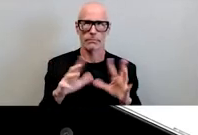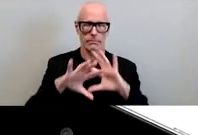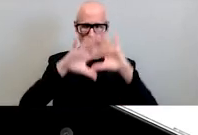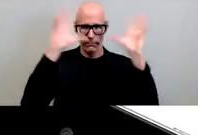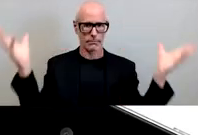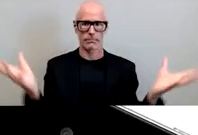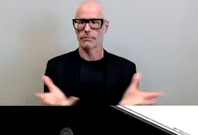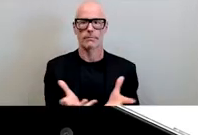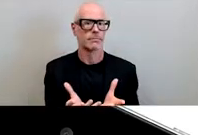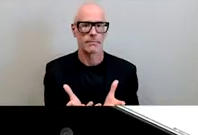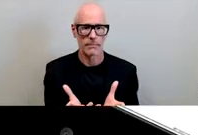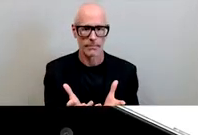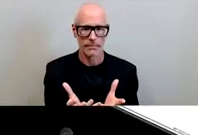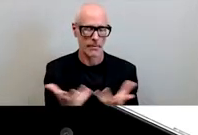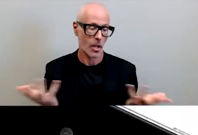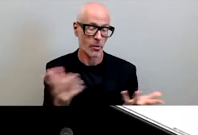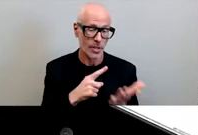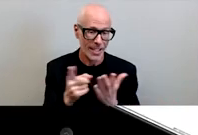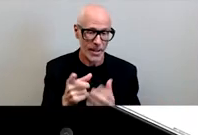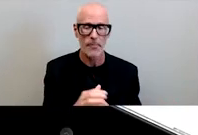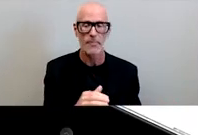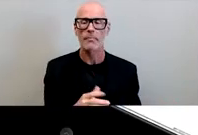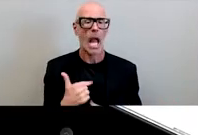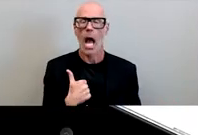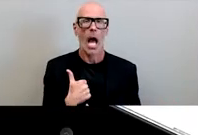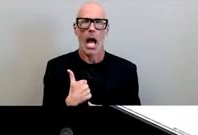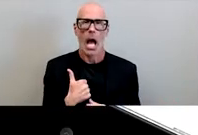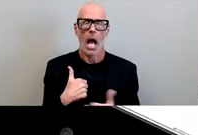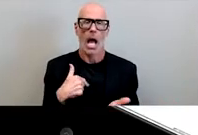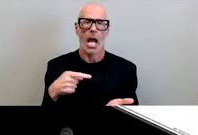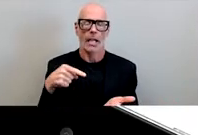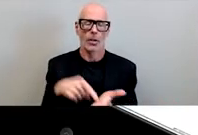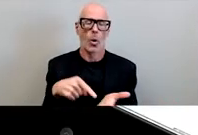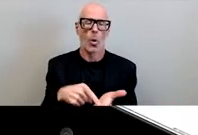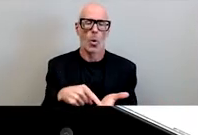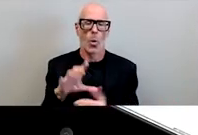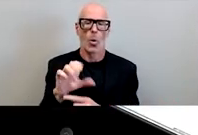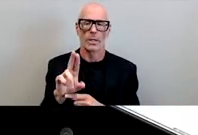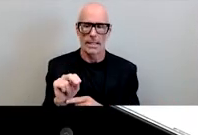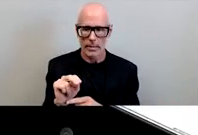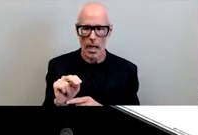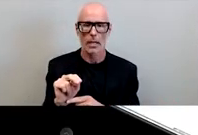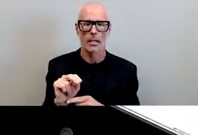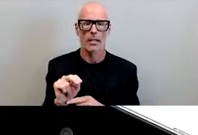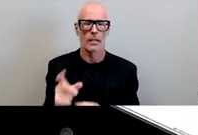everywhere in the world um i am indebted to csun for affording me the space